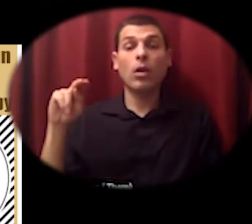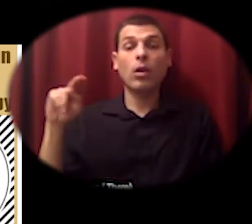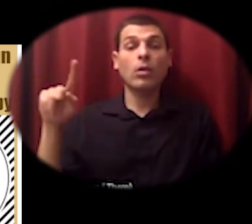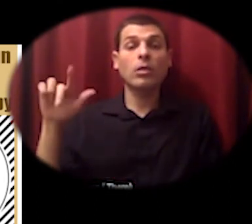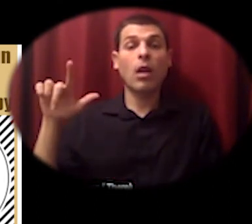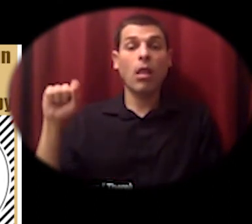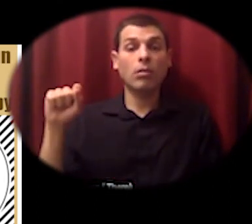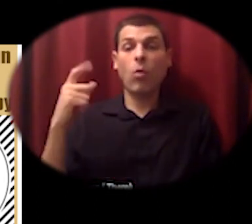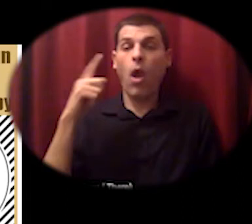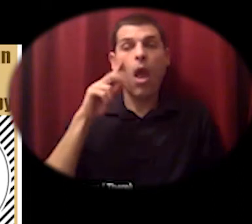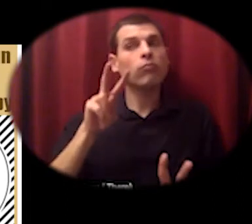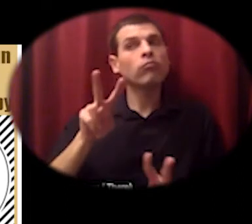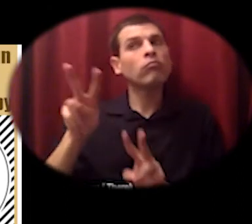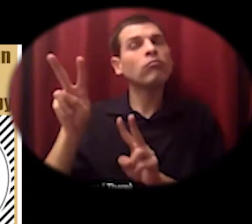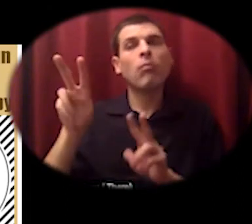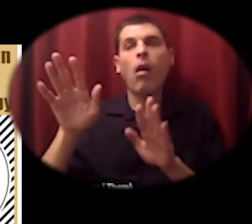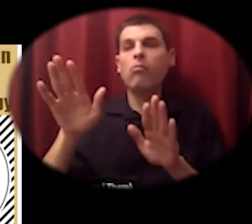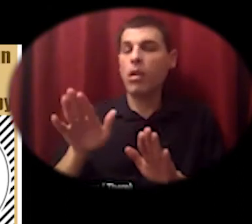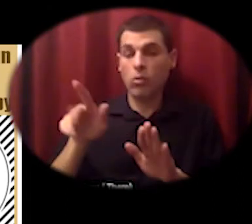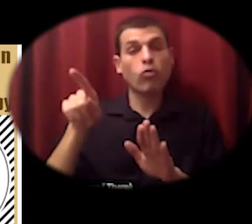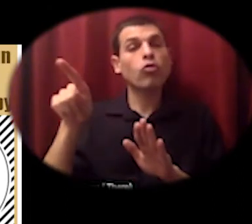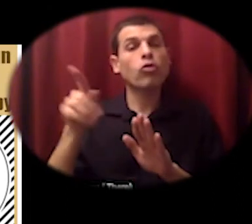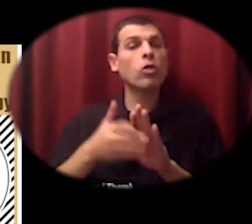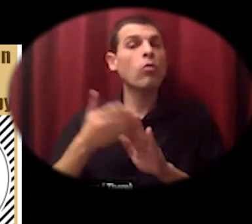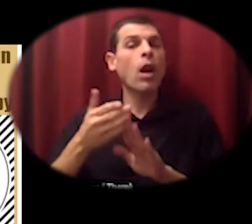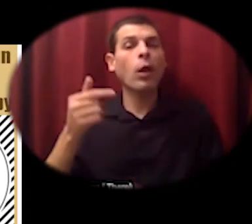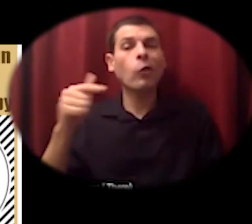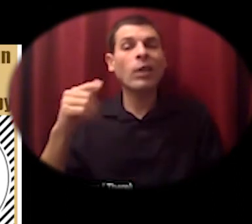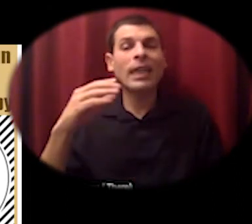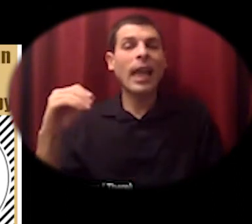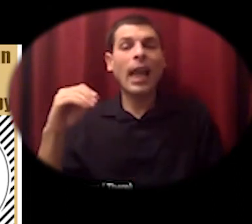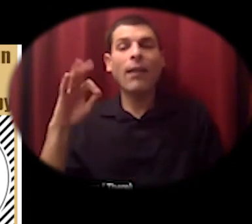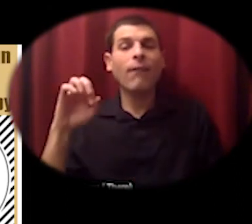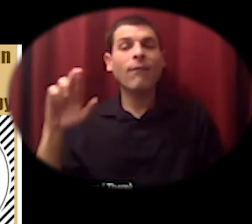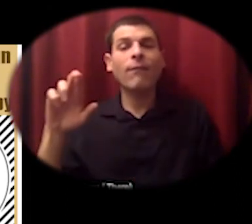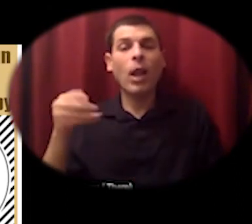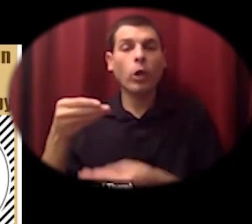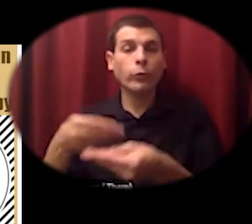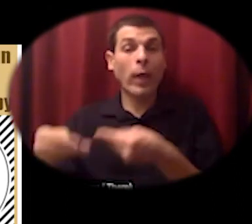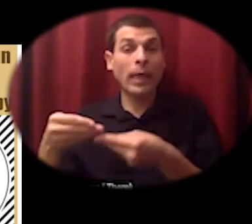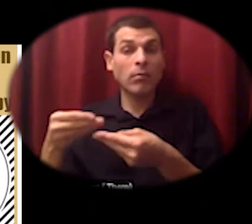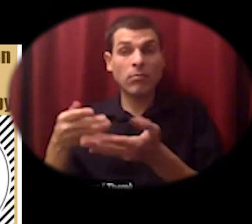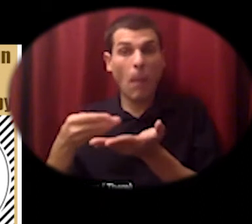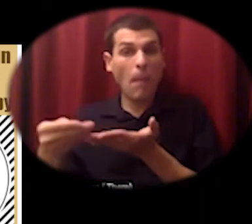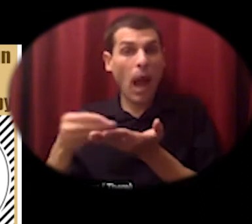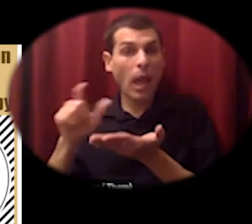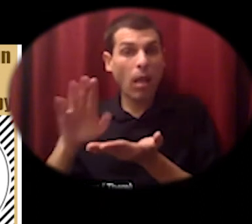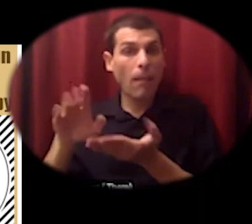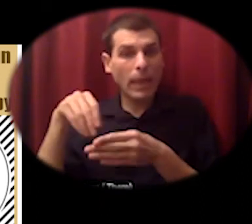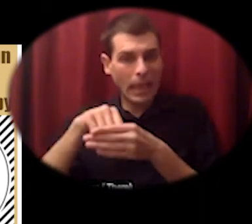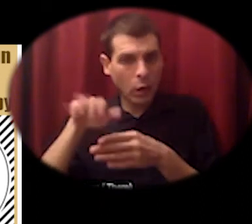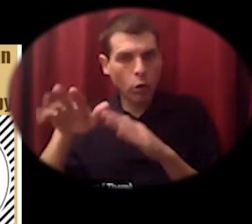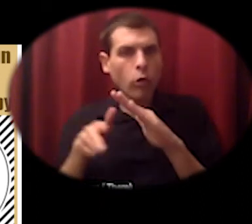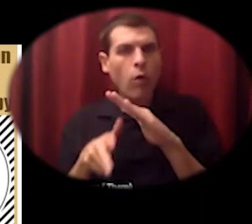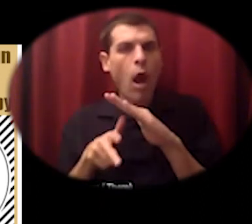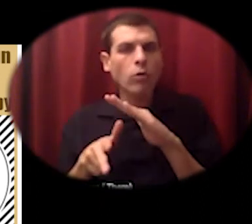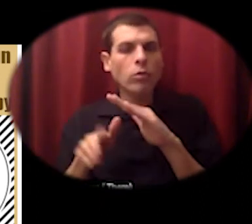who ran a green and fair trade products buying club from her garage when i met her about 2013.